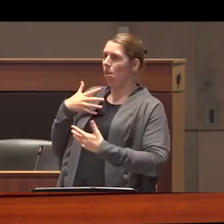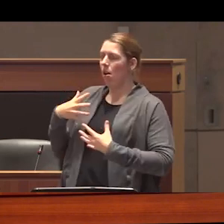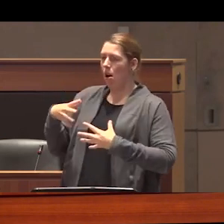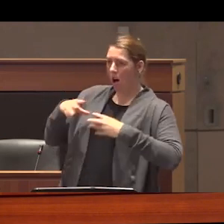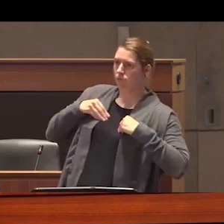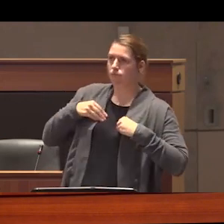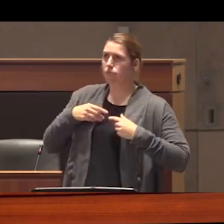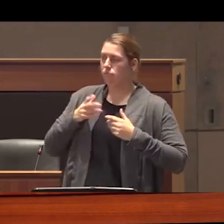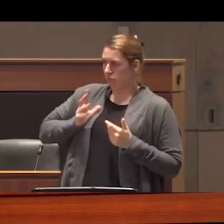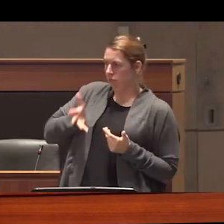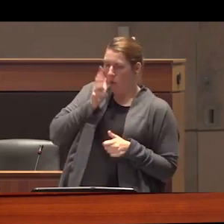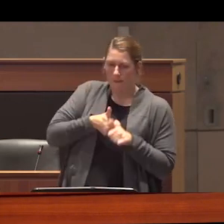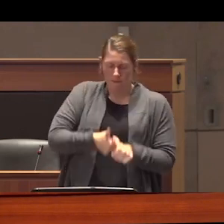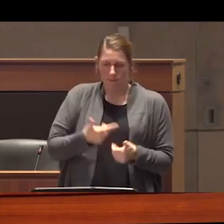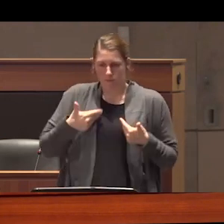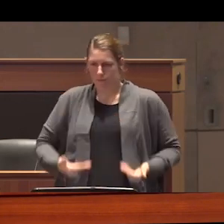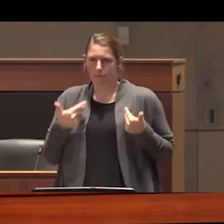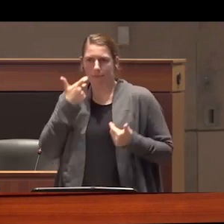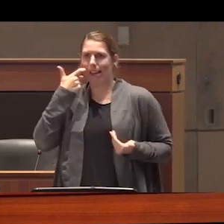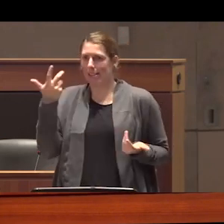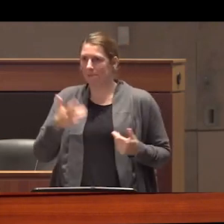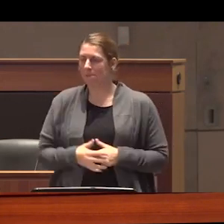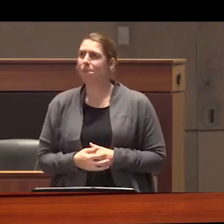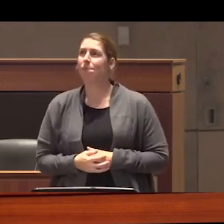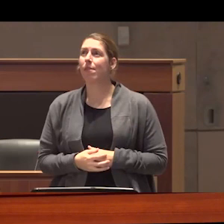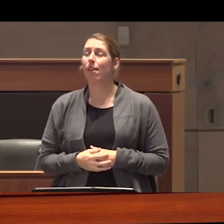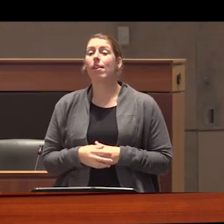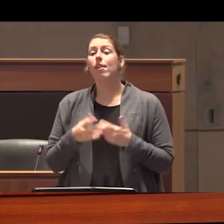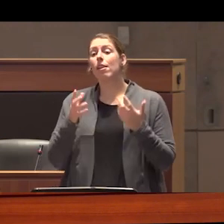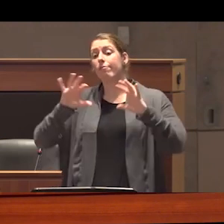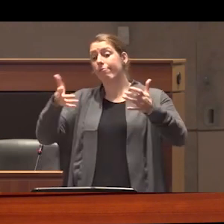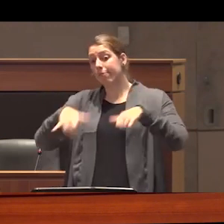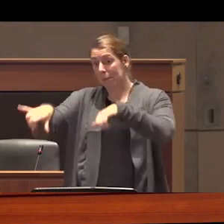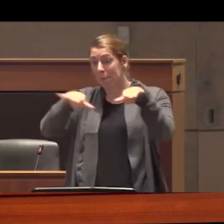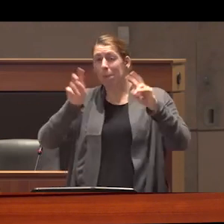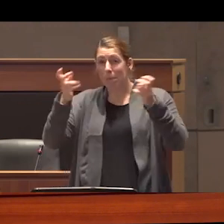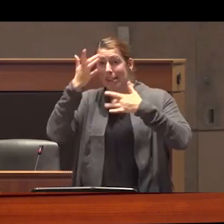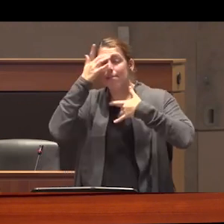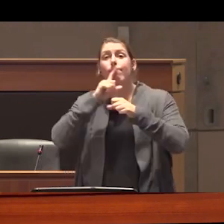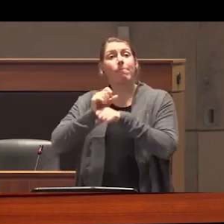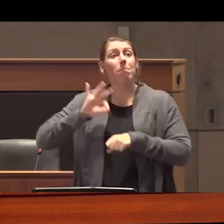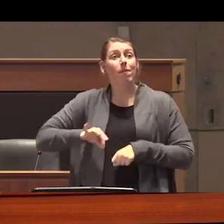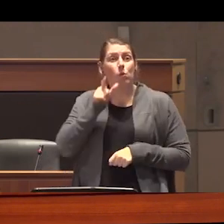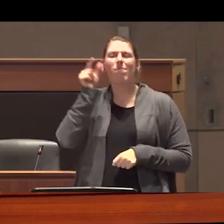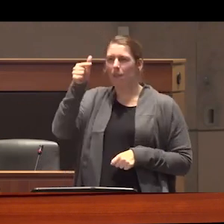and act accordingly now this Narrative of all drug users a sick also benefits our governments it gets